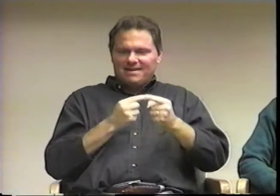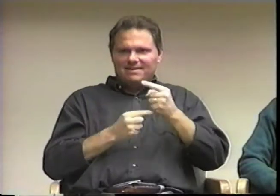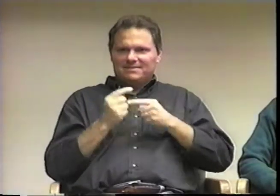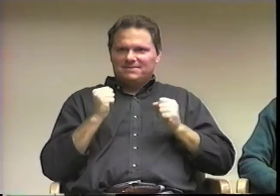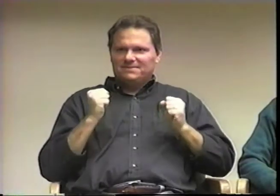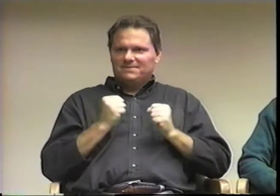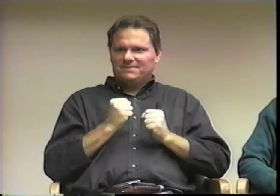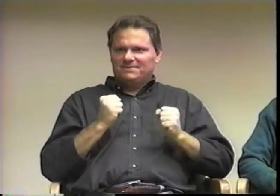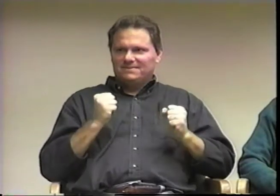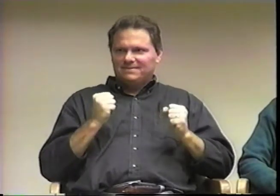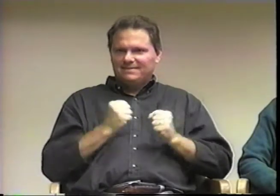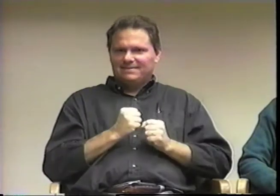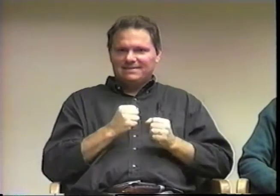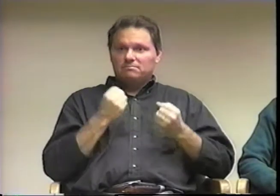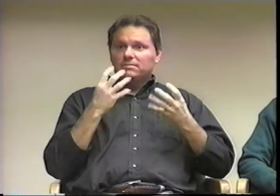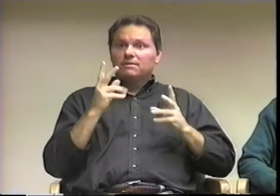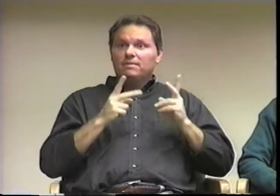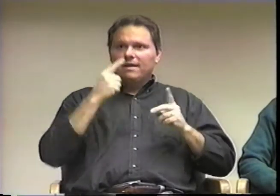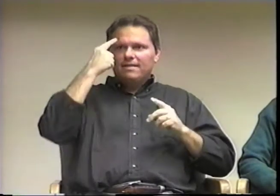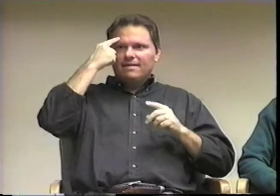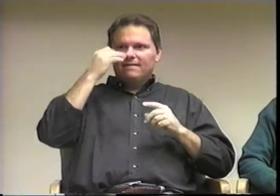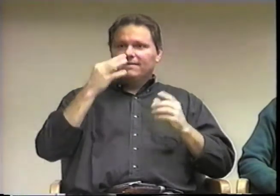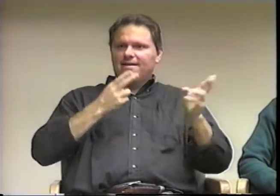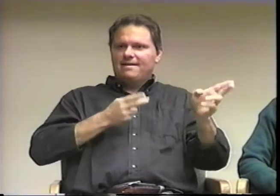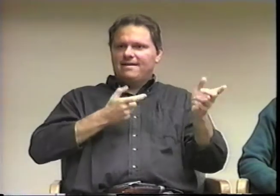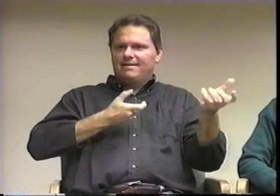it was getting pretty cold, but for many people,